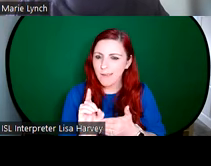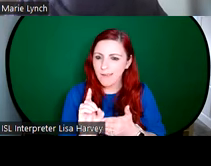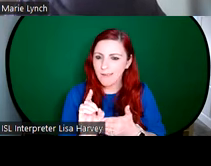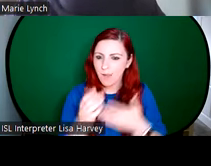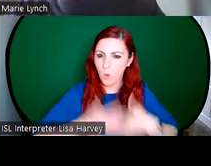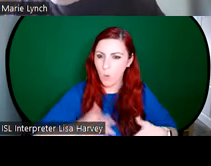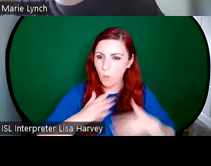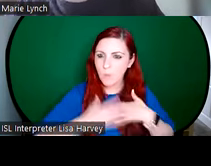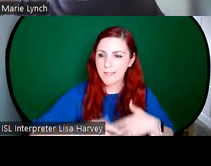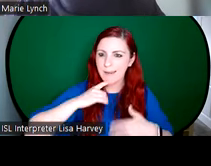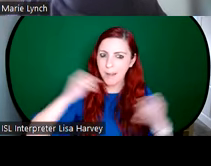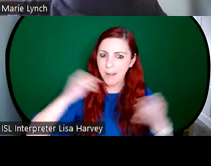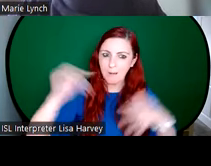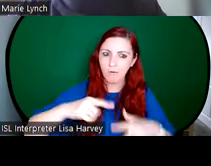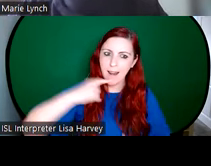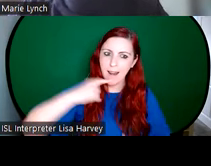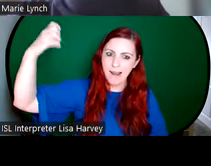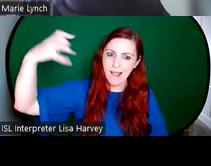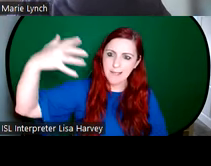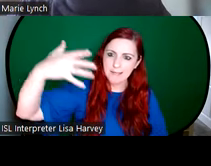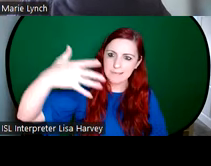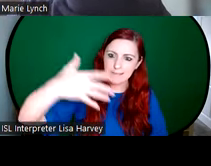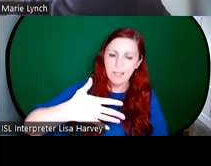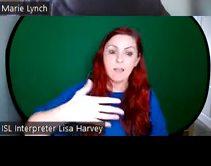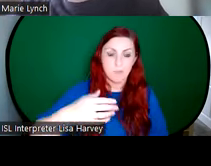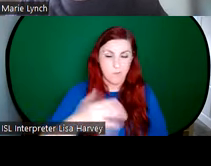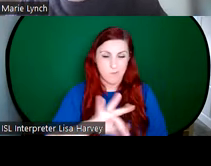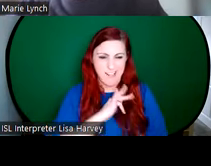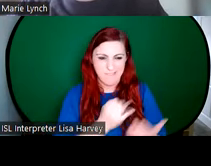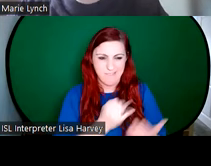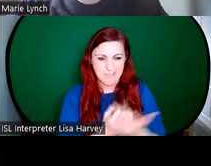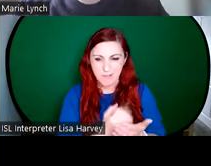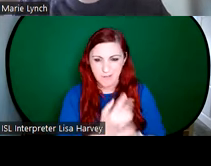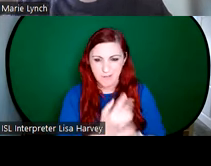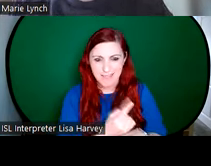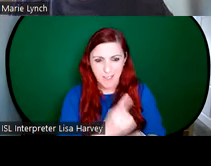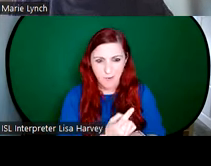quite self explanatory and very useful miracle to have in the back pocket. The